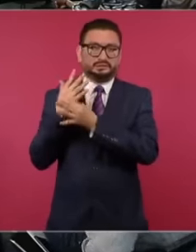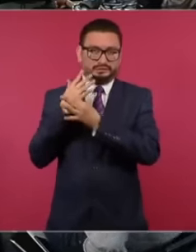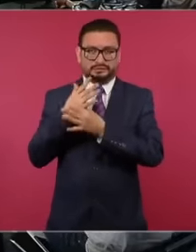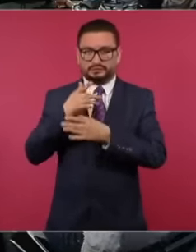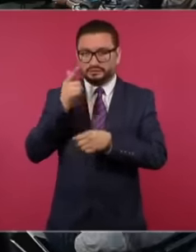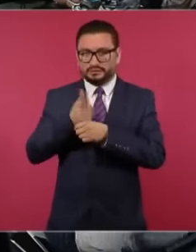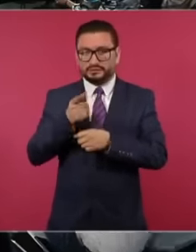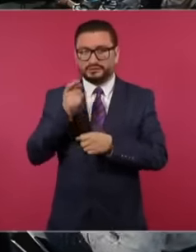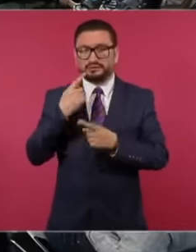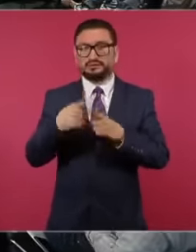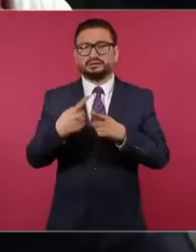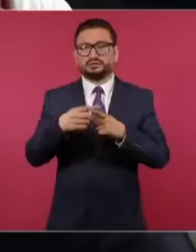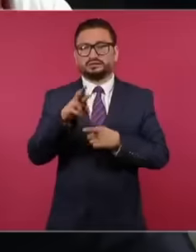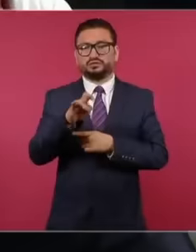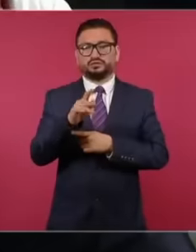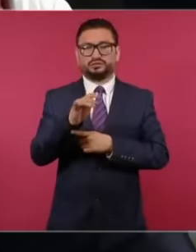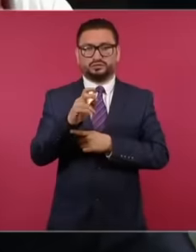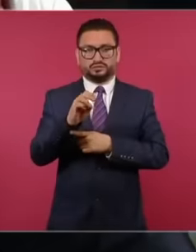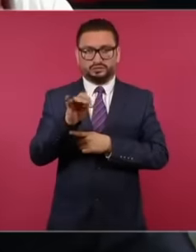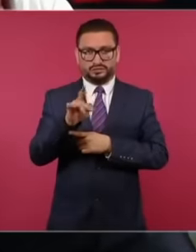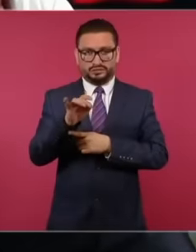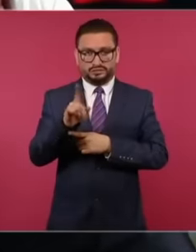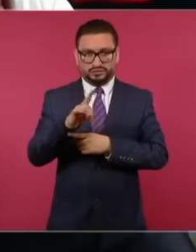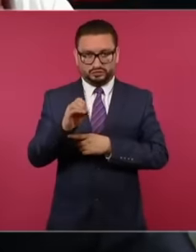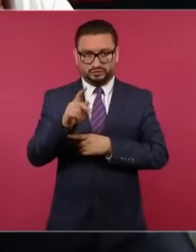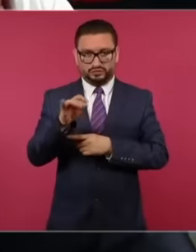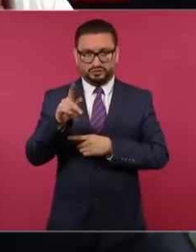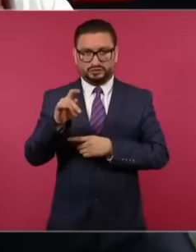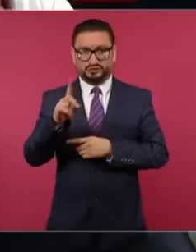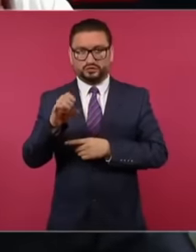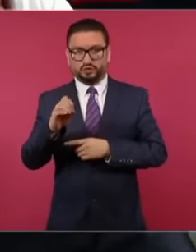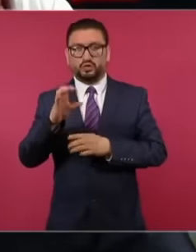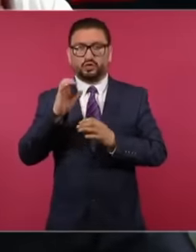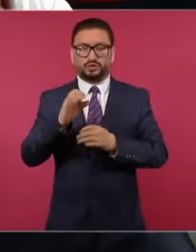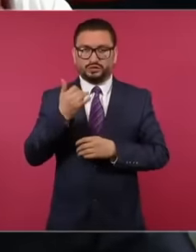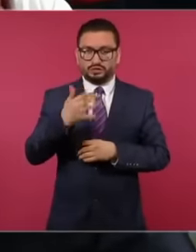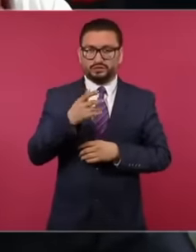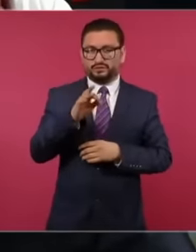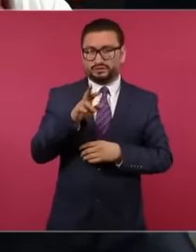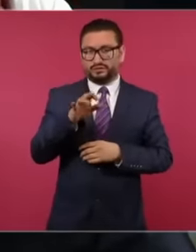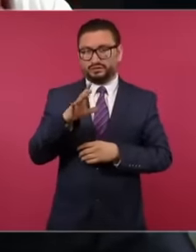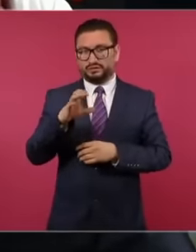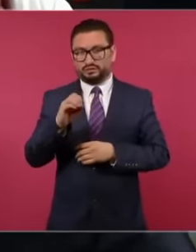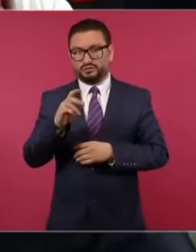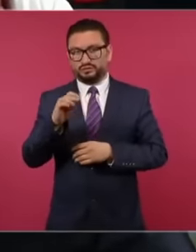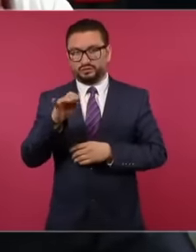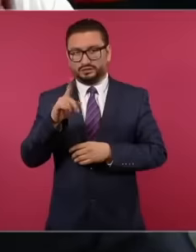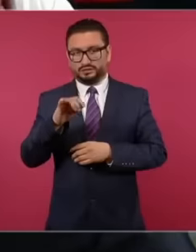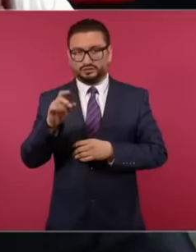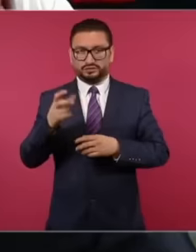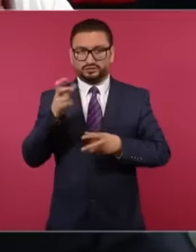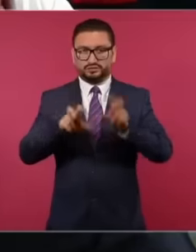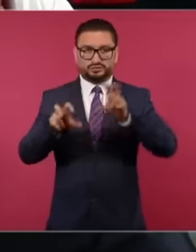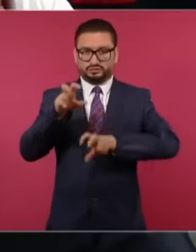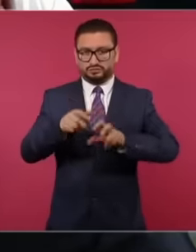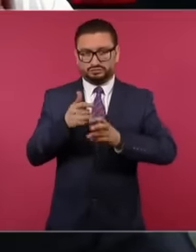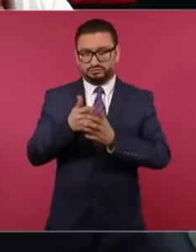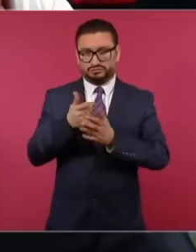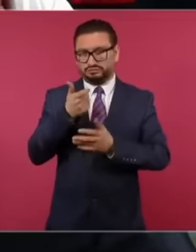Roberto Madrazo painted and Federico Madrazo as The main investors of that medium also